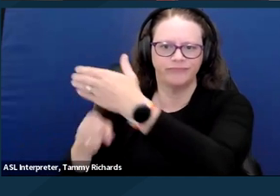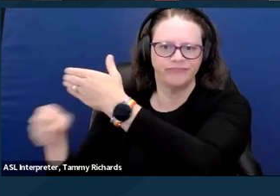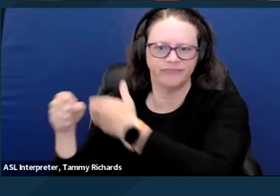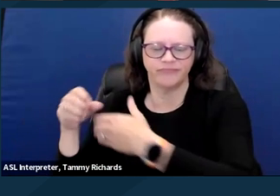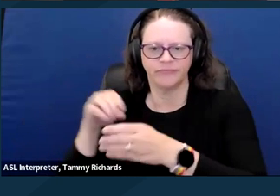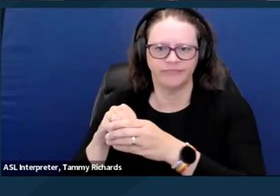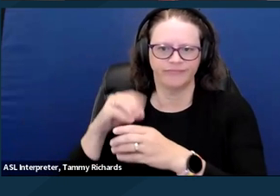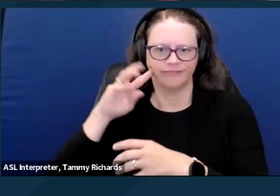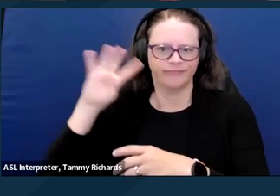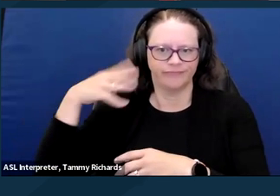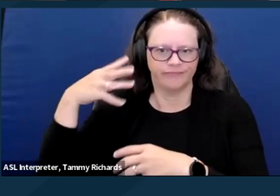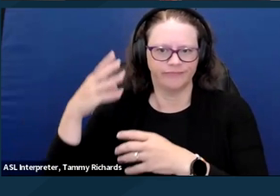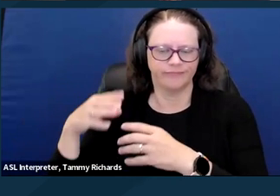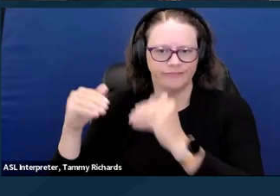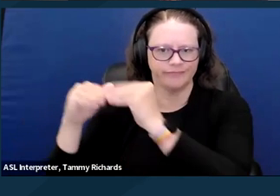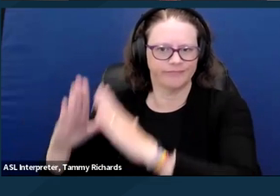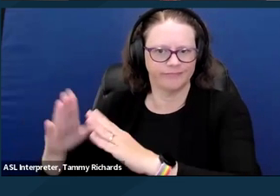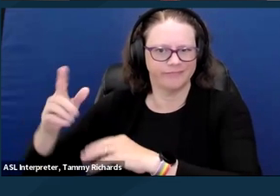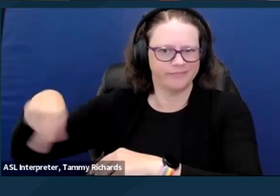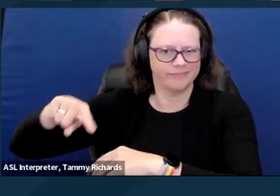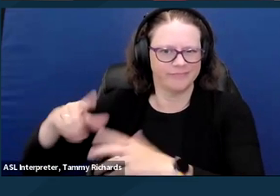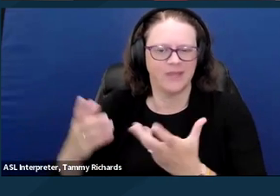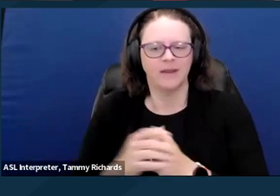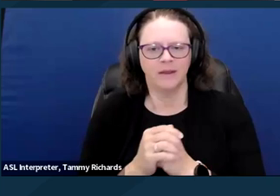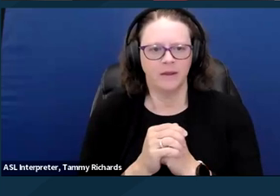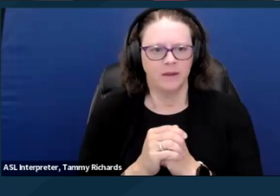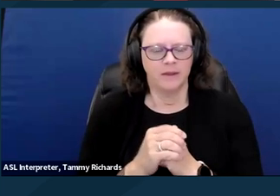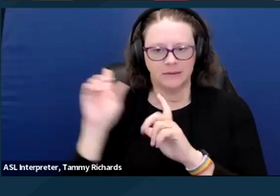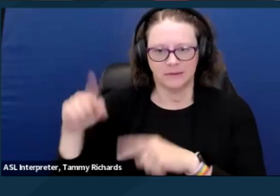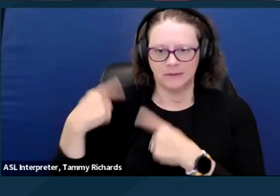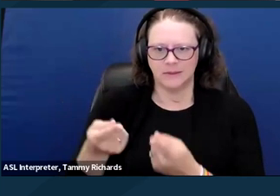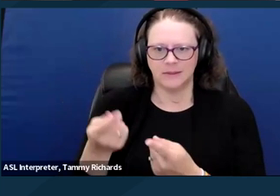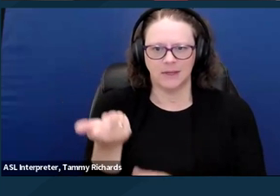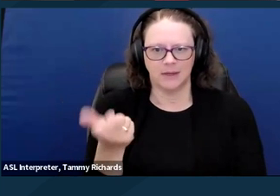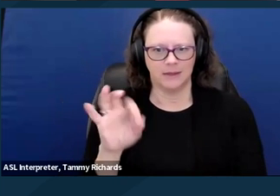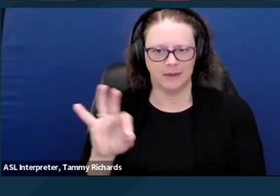A bit of historical context. Since 1965, the Medicaid Act